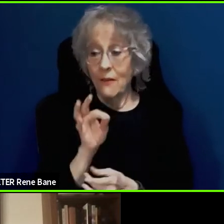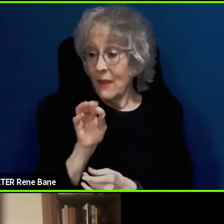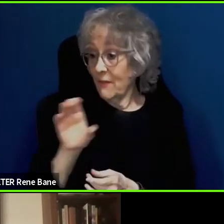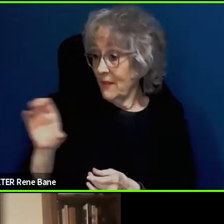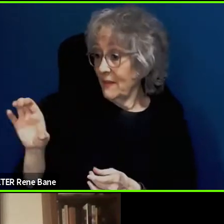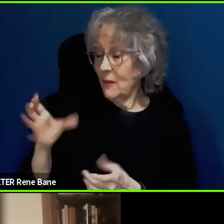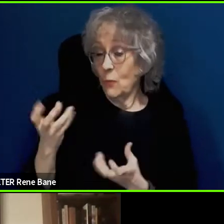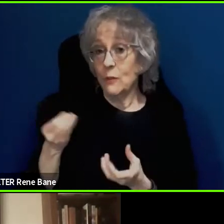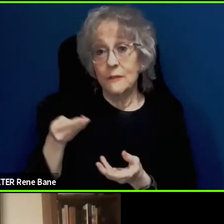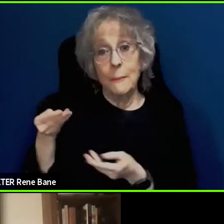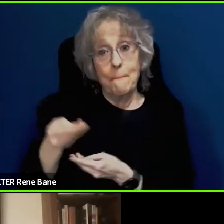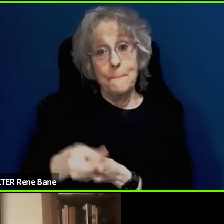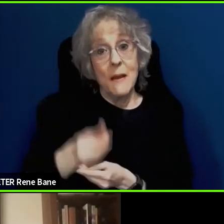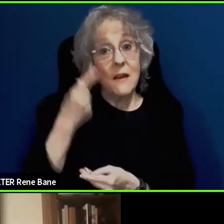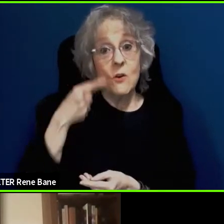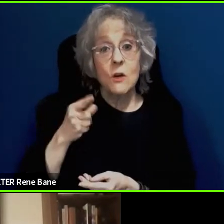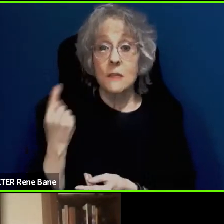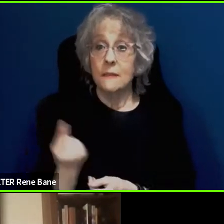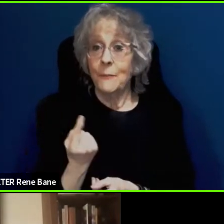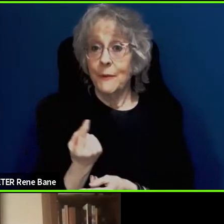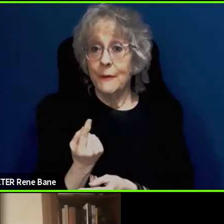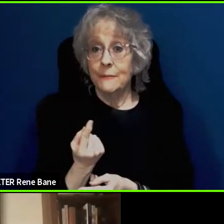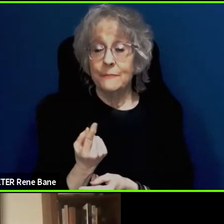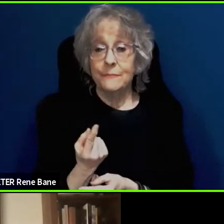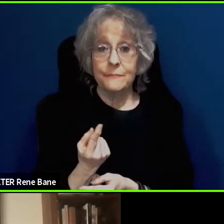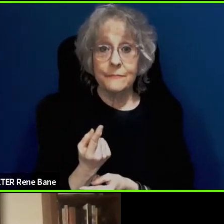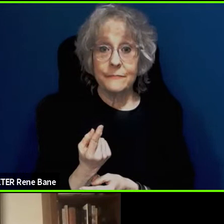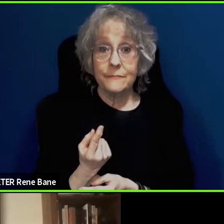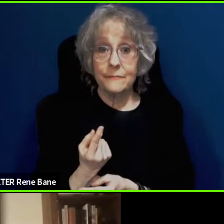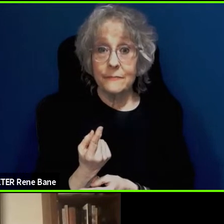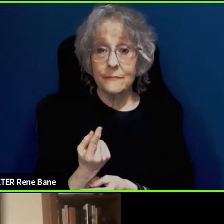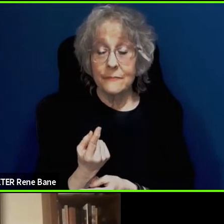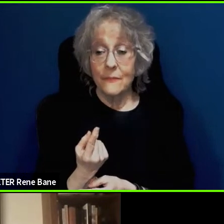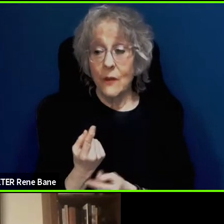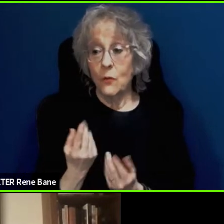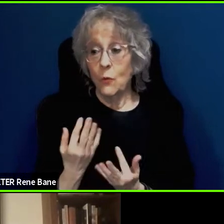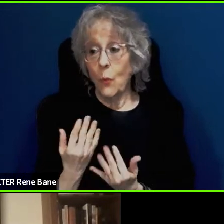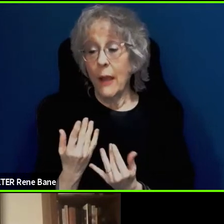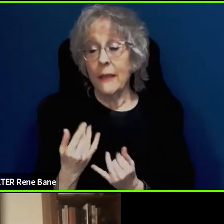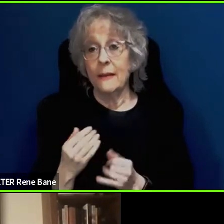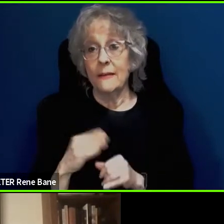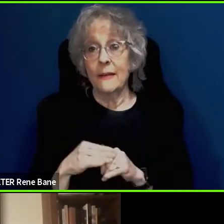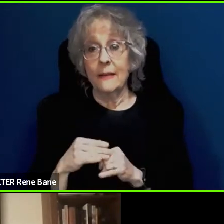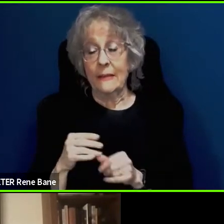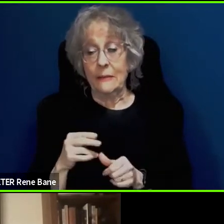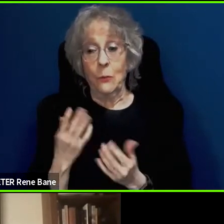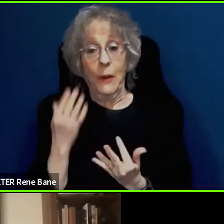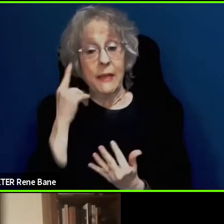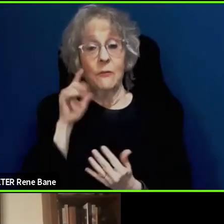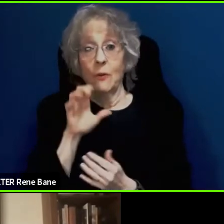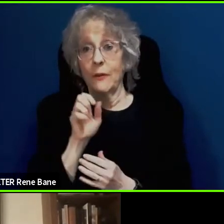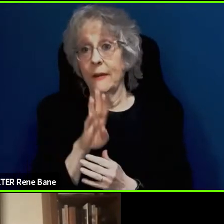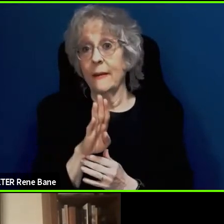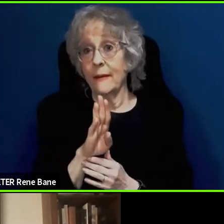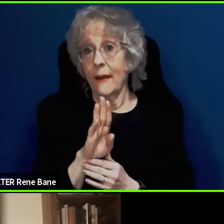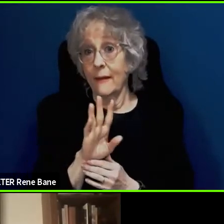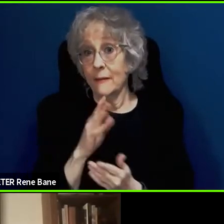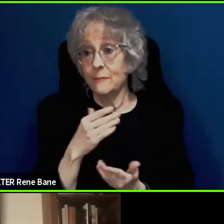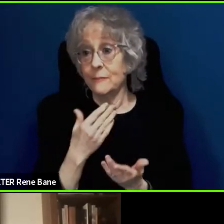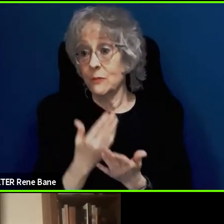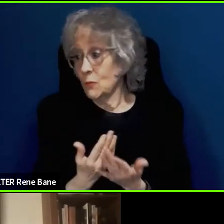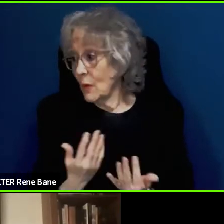for some one to be sitting on the line waiting for a cab to arrive but you know as we advance,